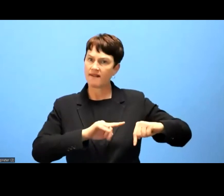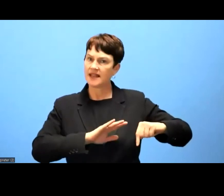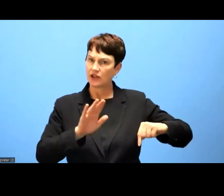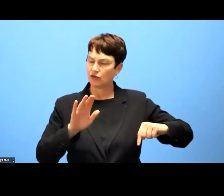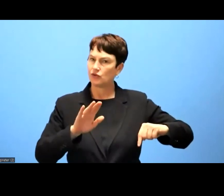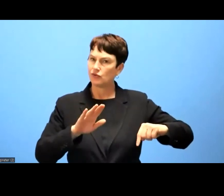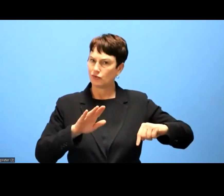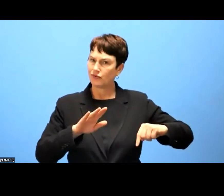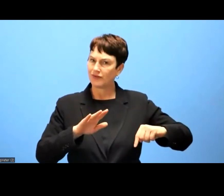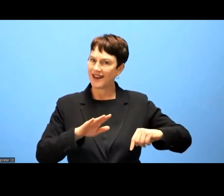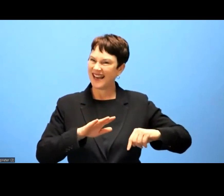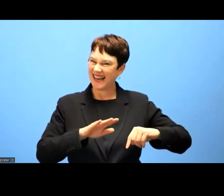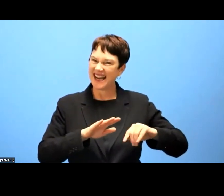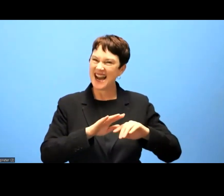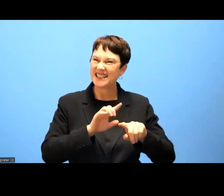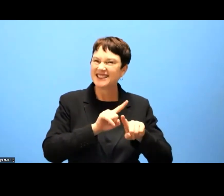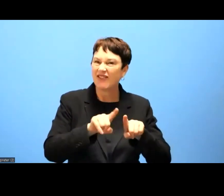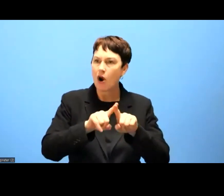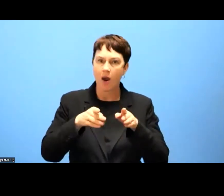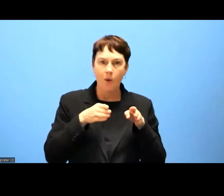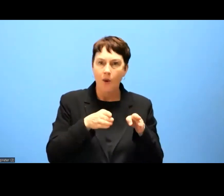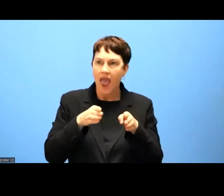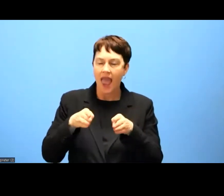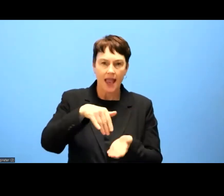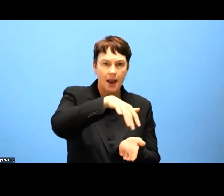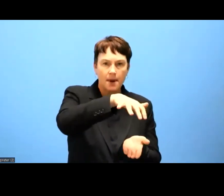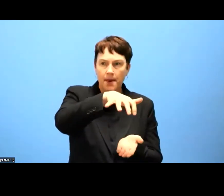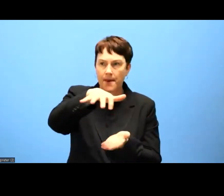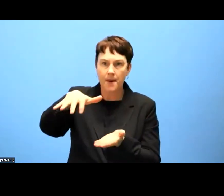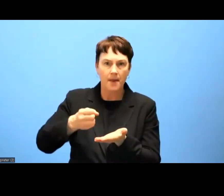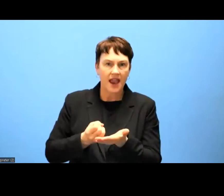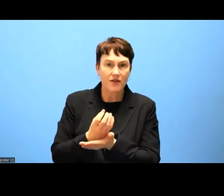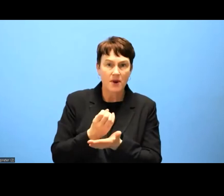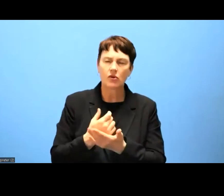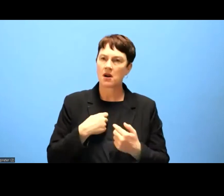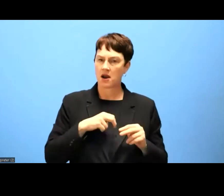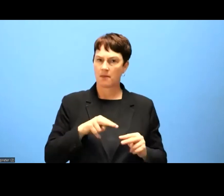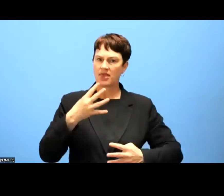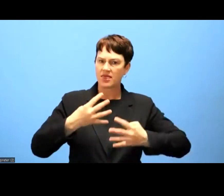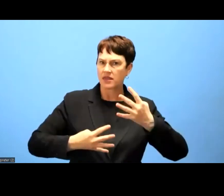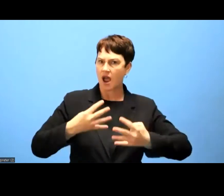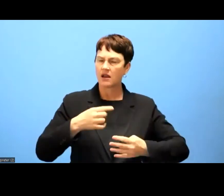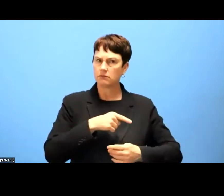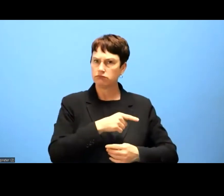through their public consultations, methods which was the provision of an easy to read